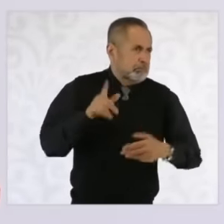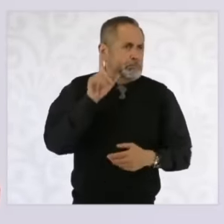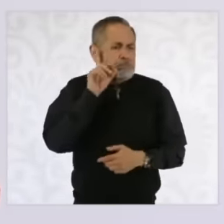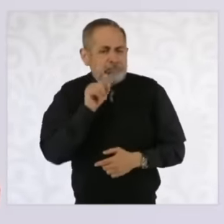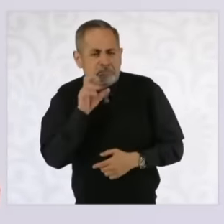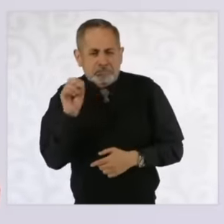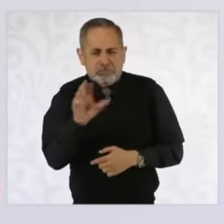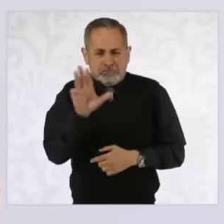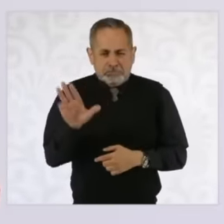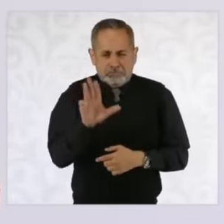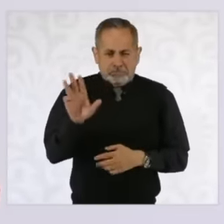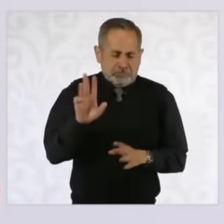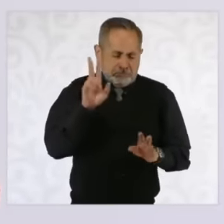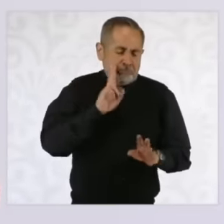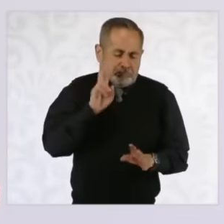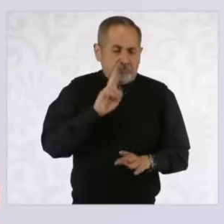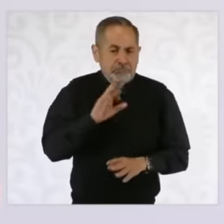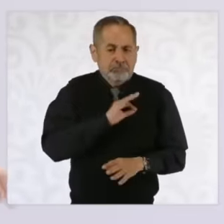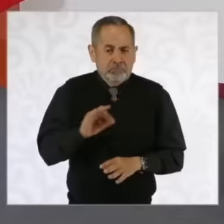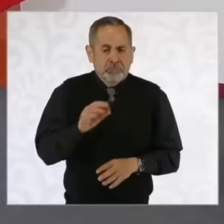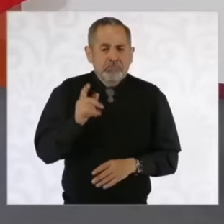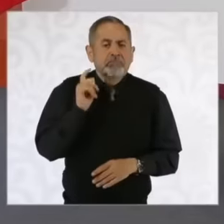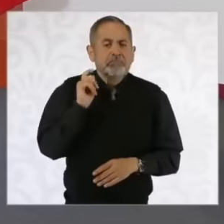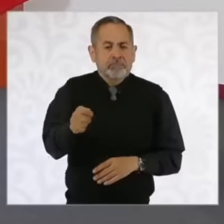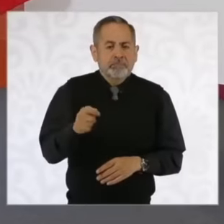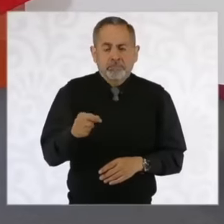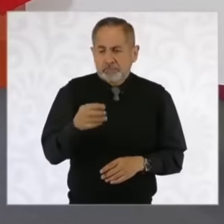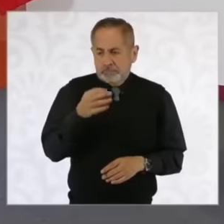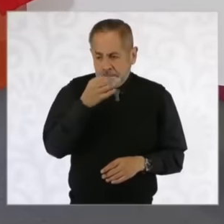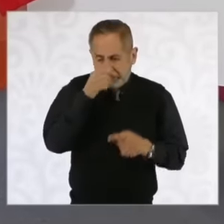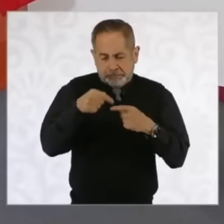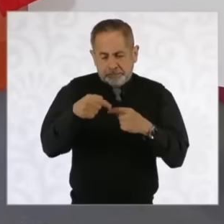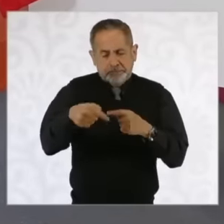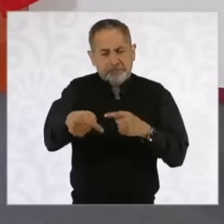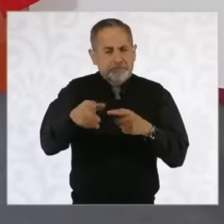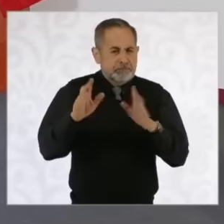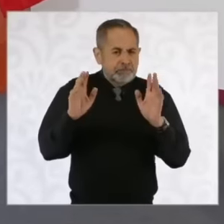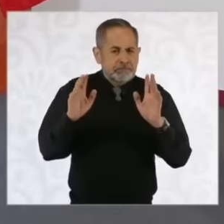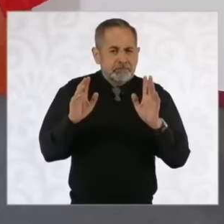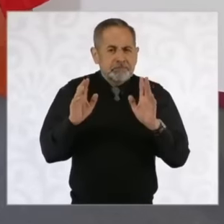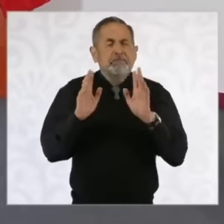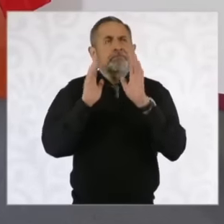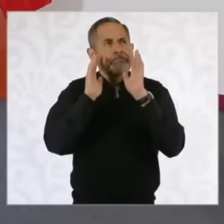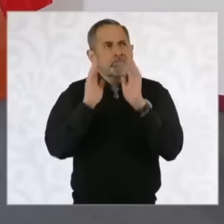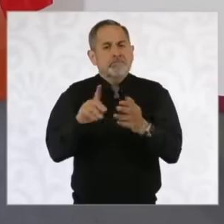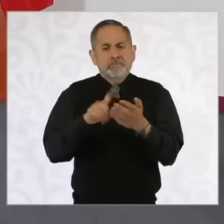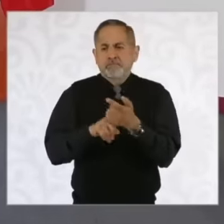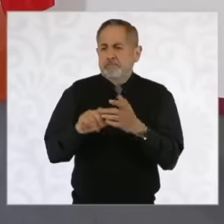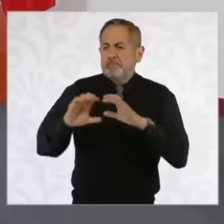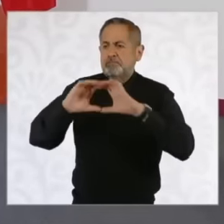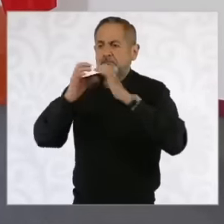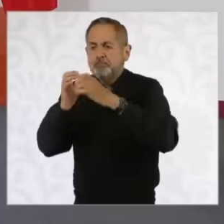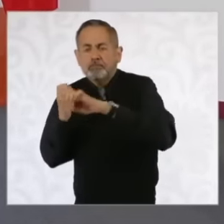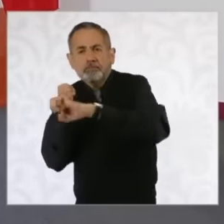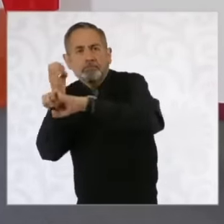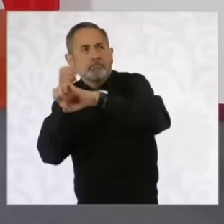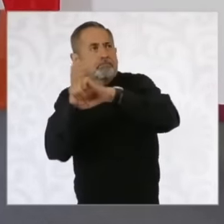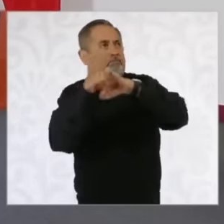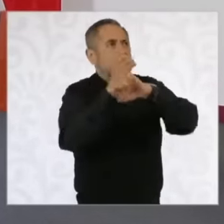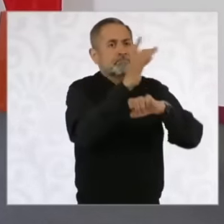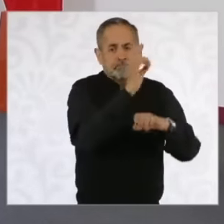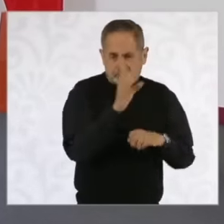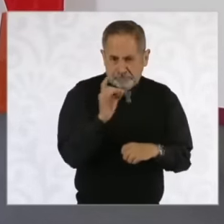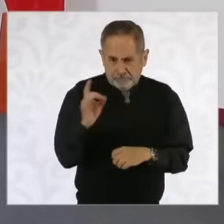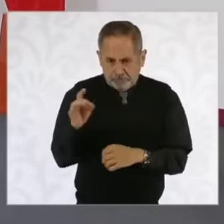Wednesday, eh, it has to go through the congresses, it is already a majority and it has nothing more